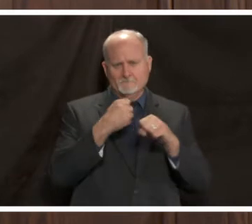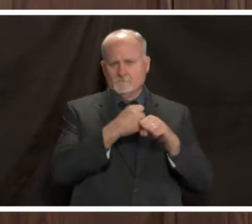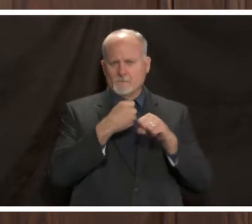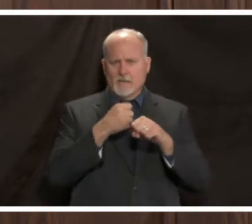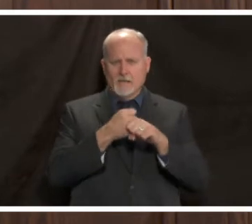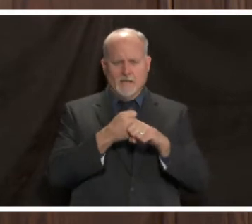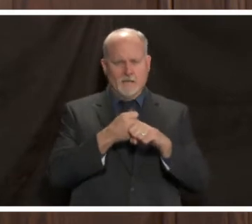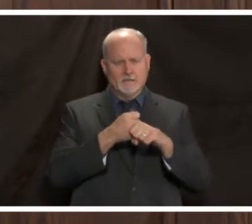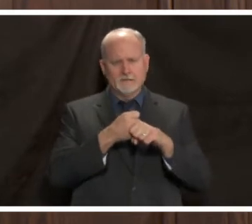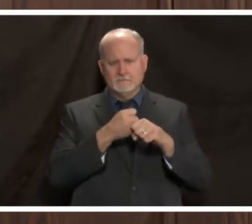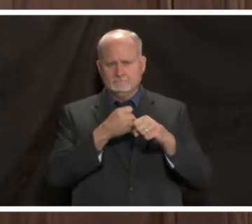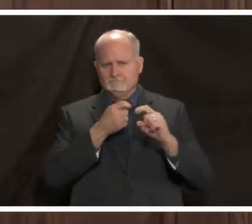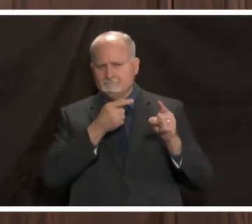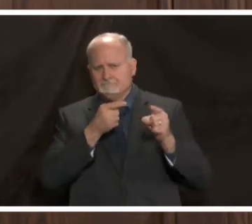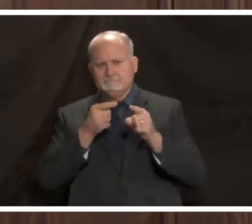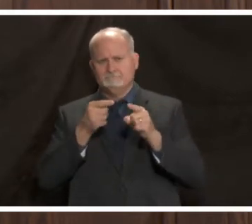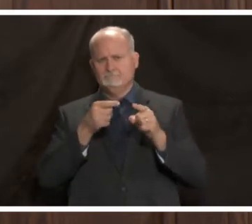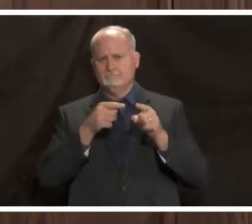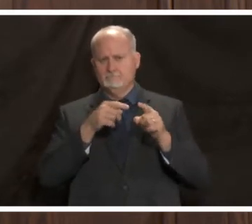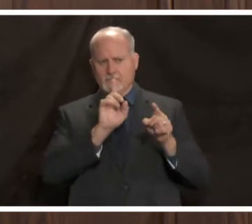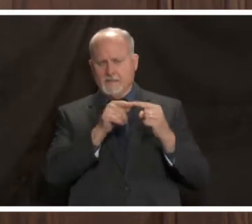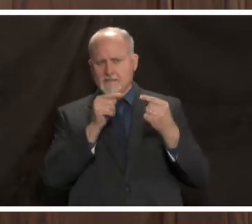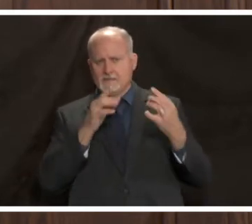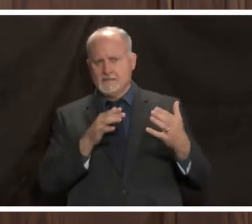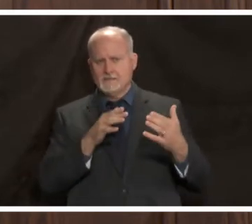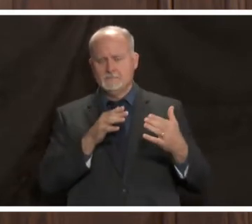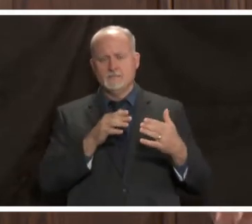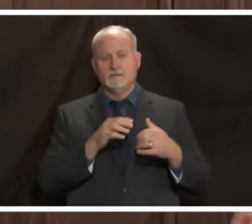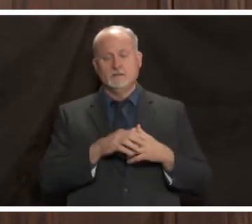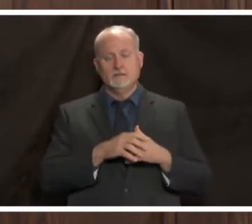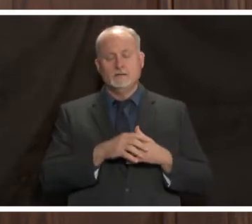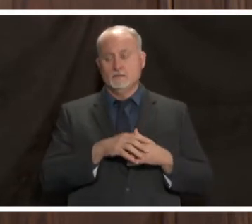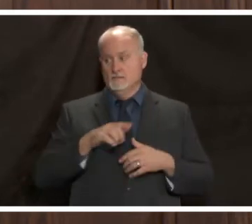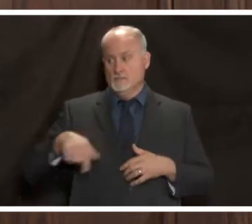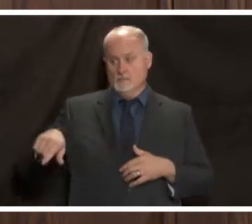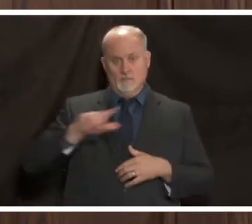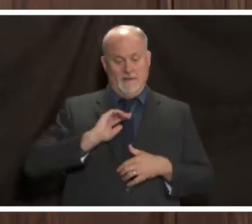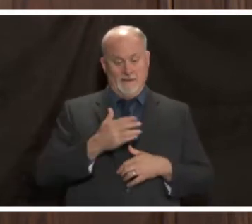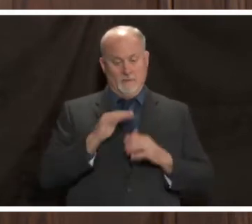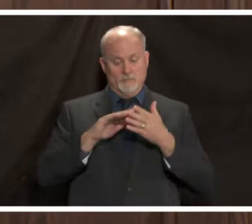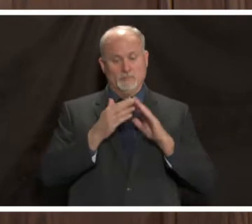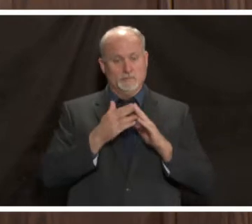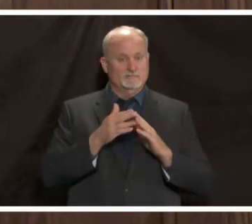with each other against a common enemy and as a community that's precisely what we're doing